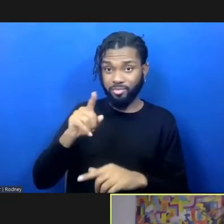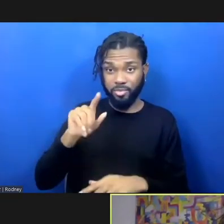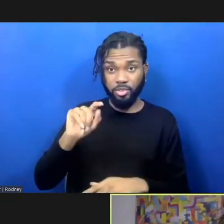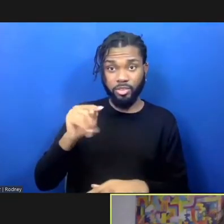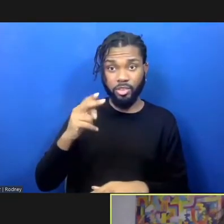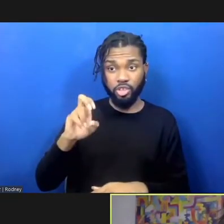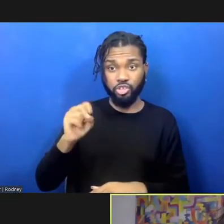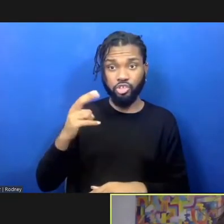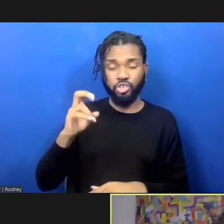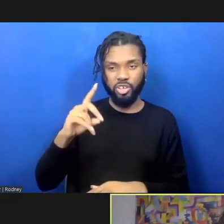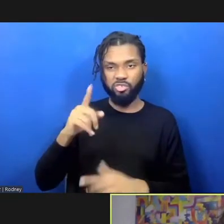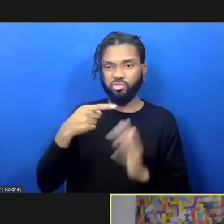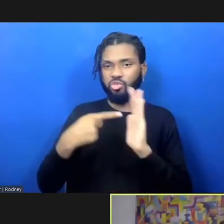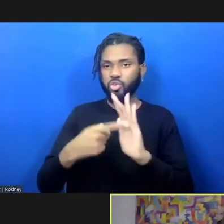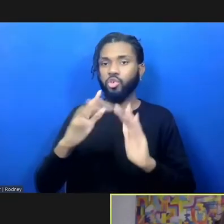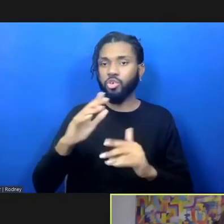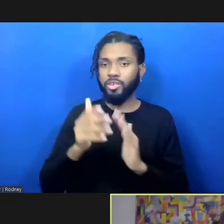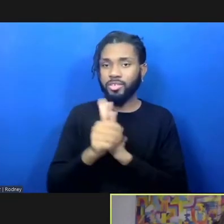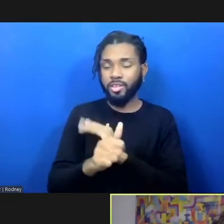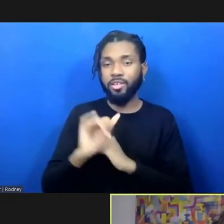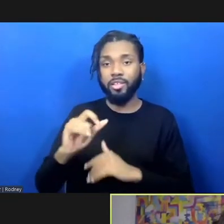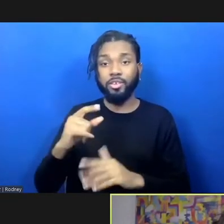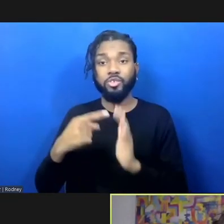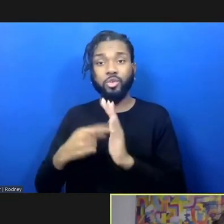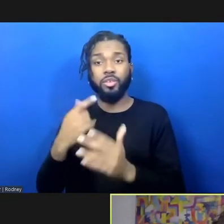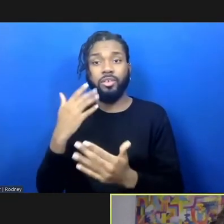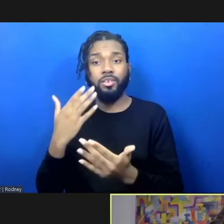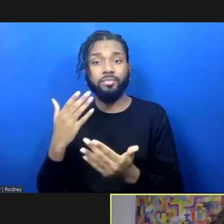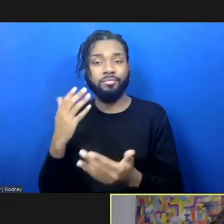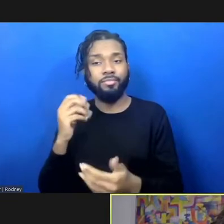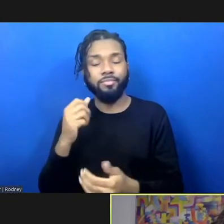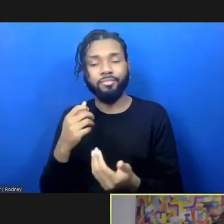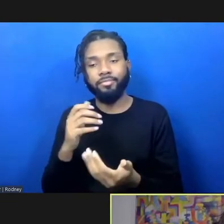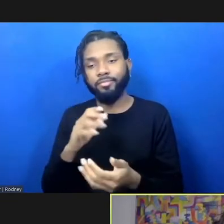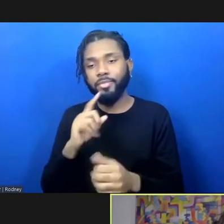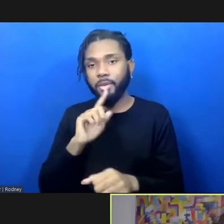and commitment to both denounce and fight racial violence in our country as